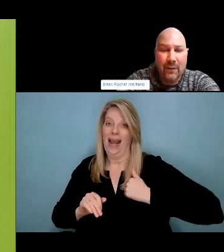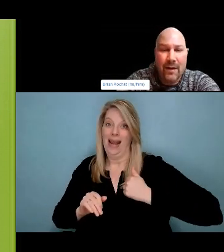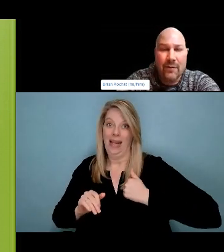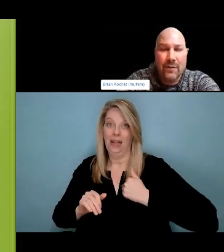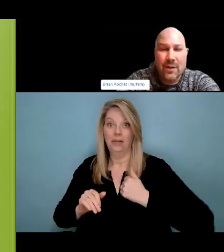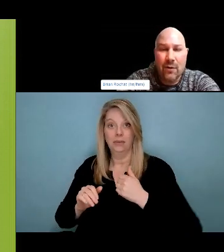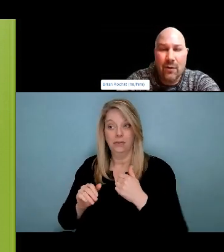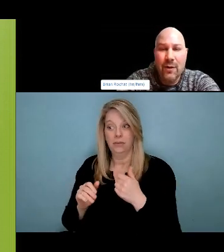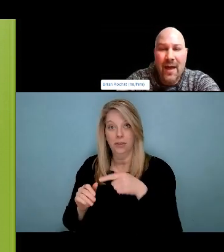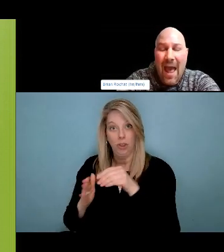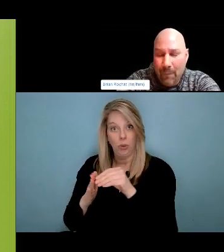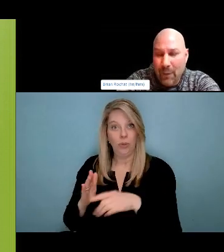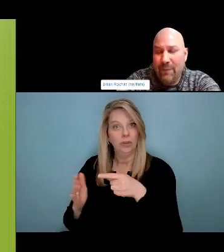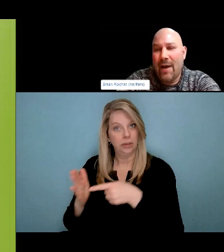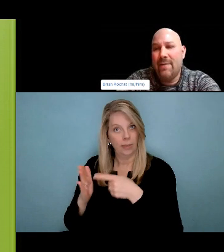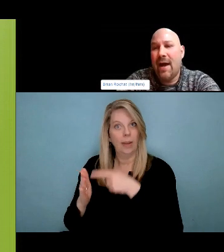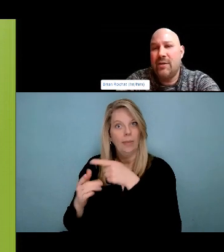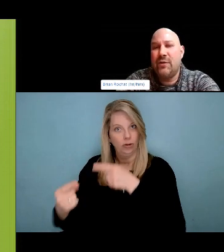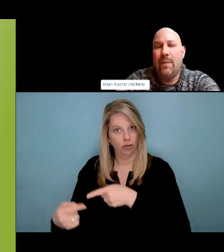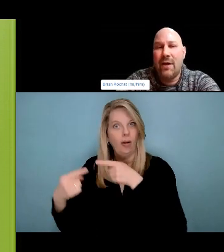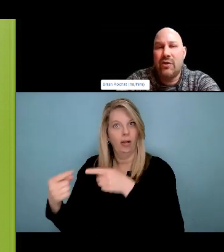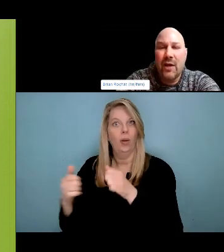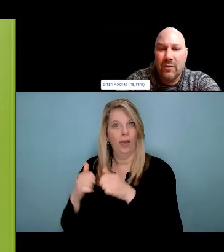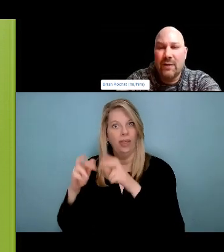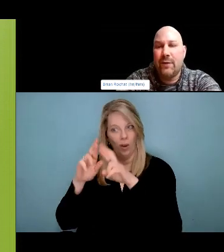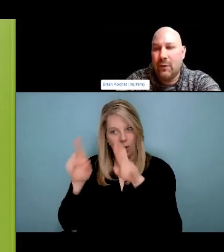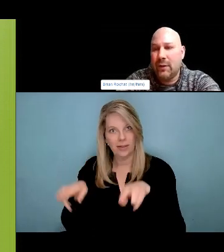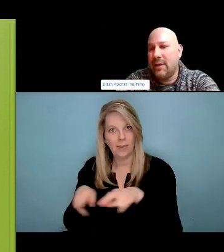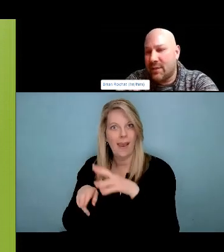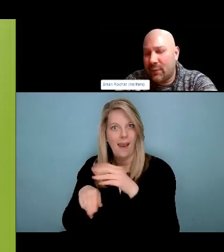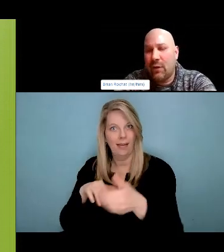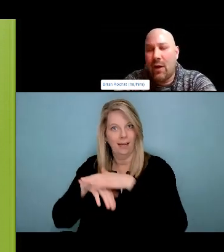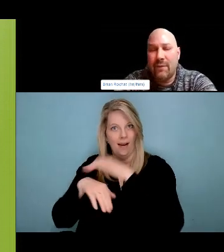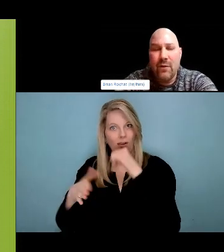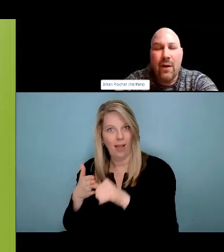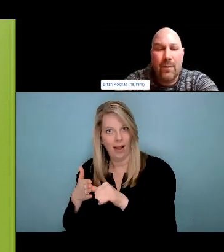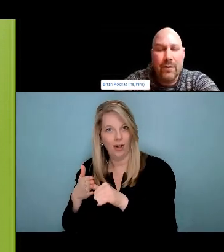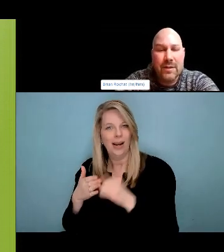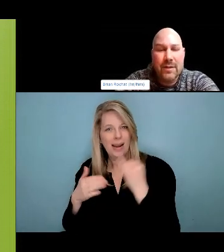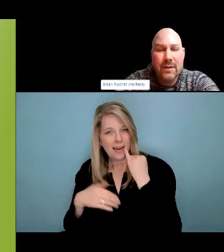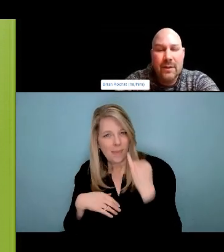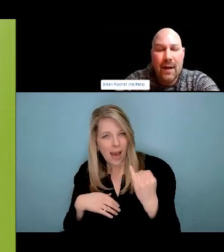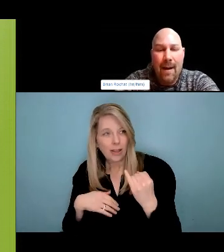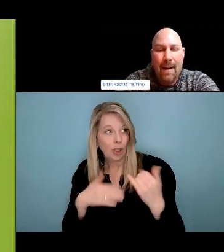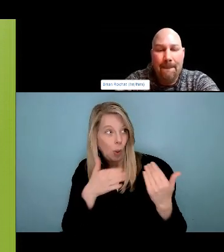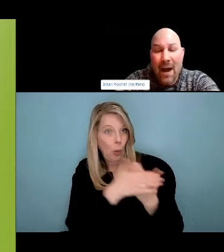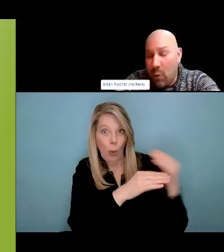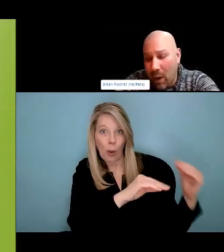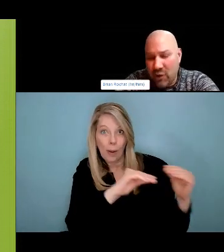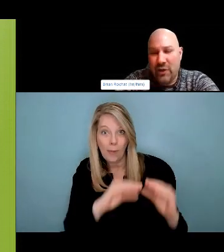Be non judgmental, absolutely Renee. That is a key. Component to harm reduction as well.